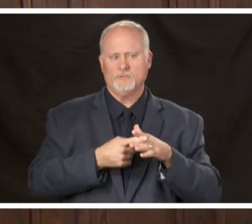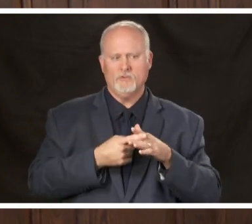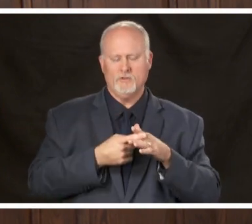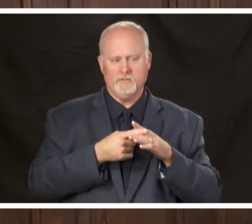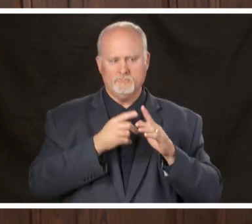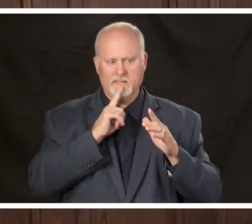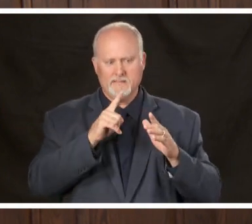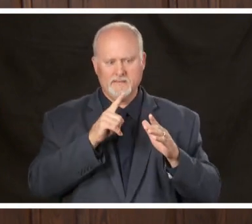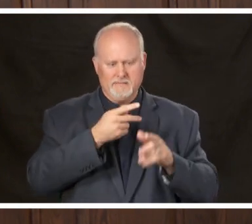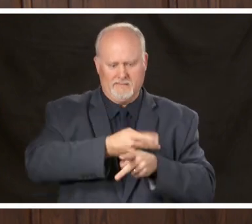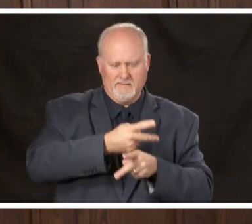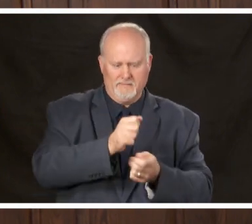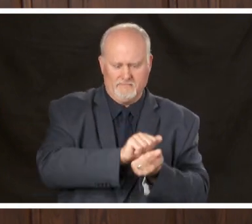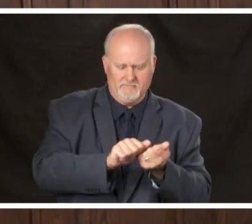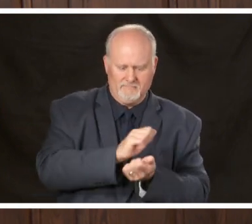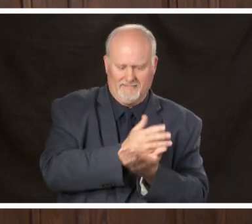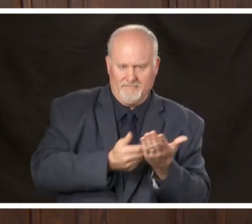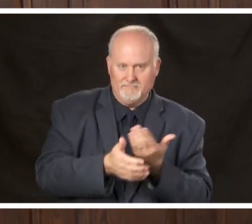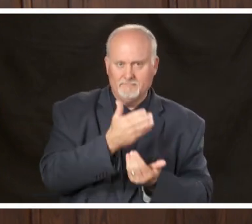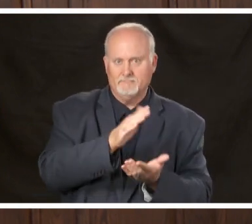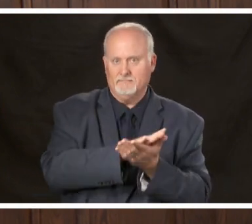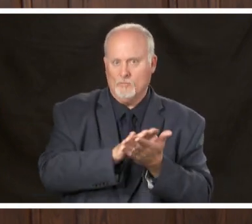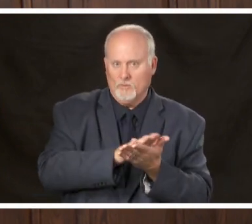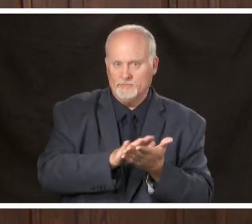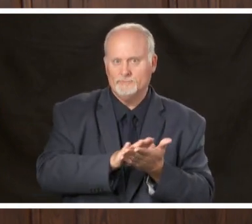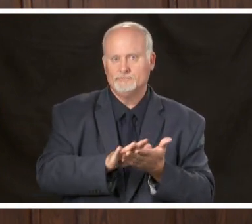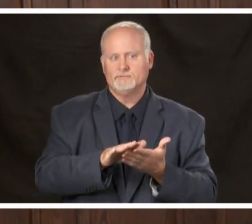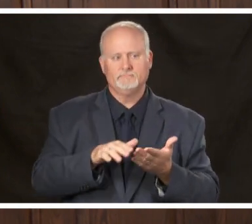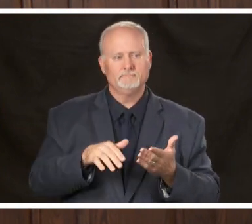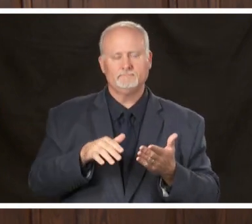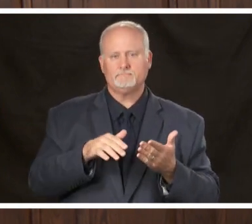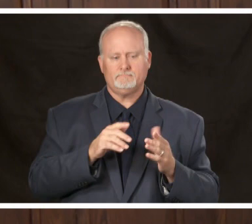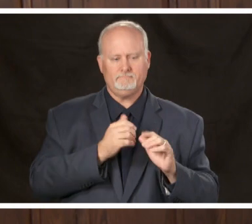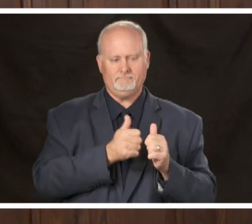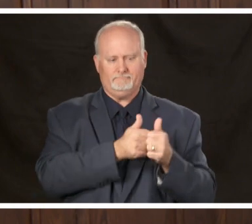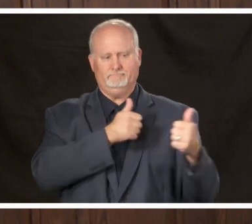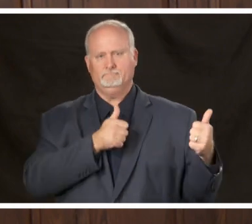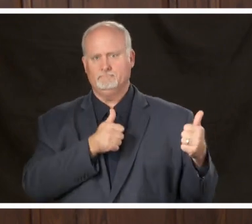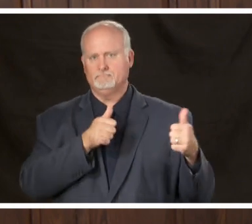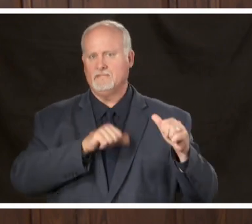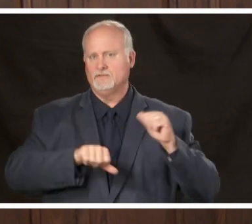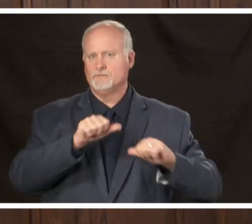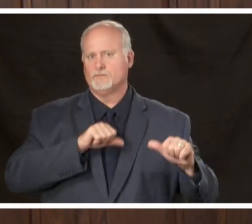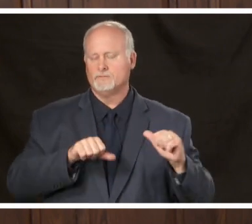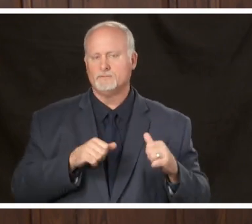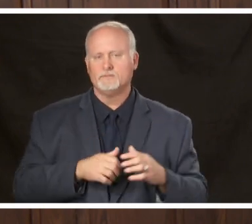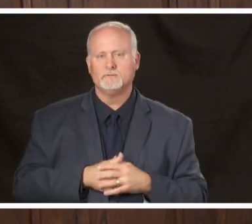good hand hygiene washing their hands staying away from one another guess what